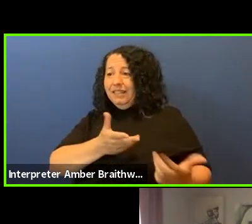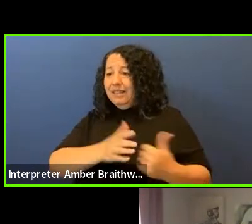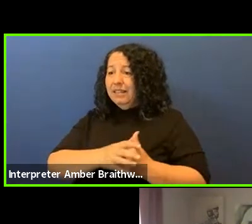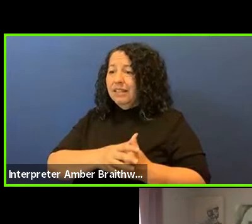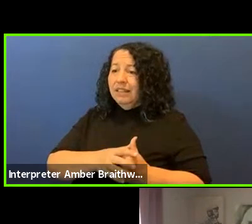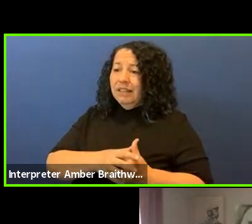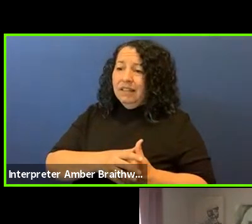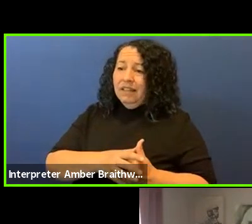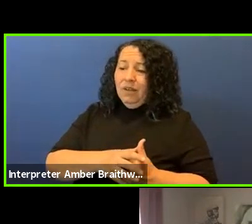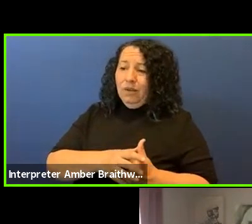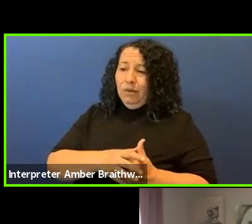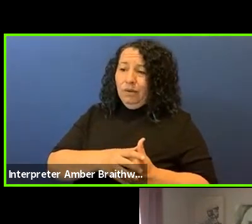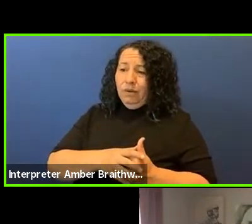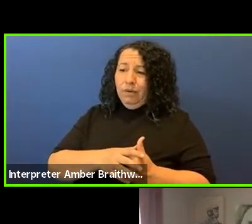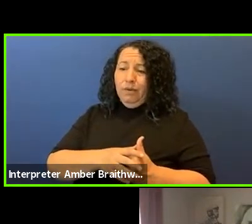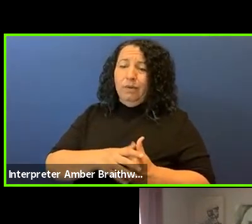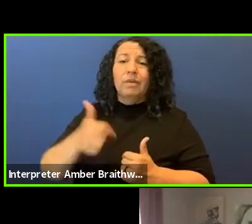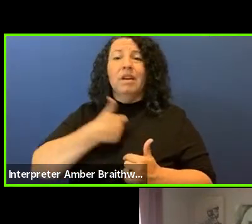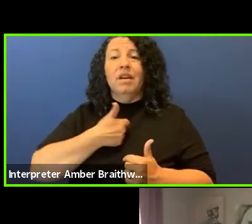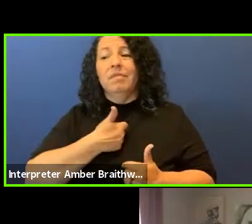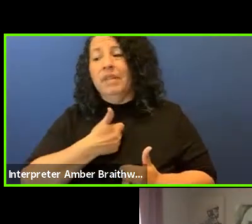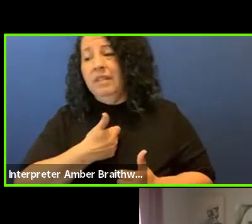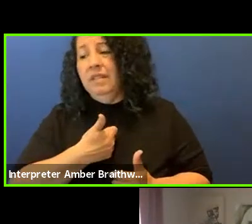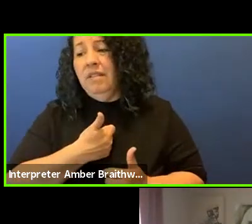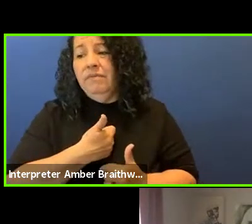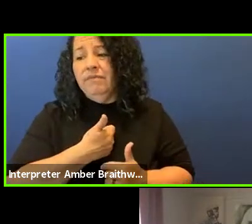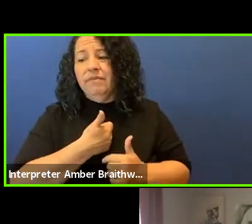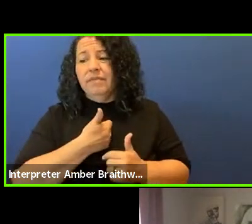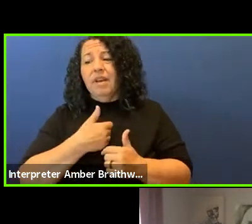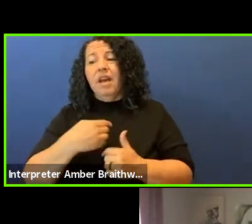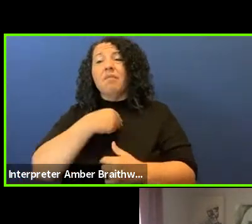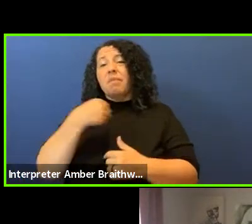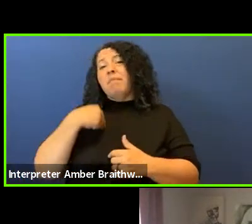I am a member of the Cheyenne River Sioux Tribe in South Dakota.